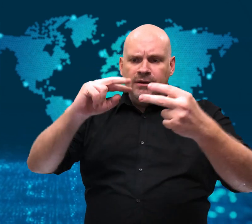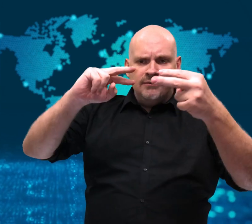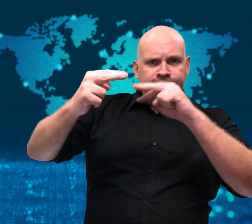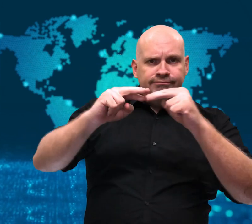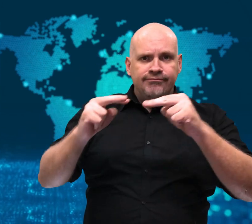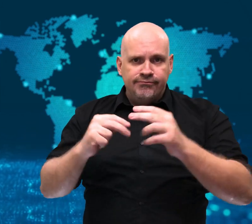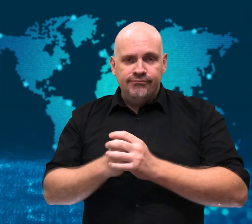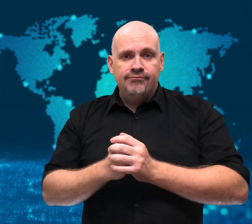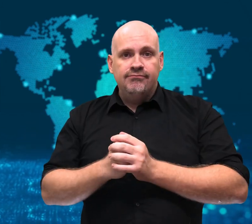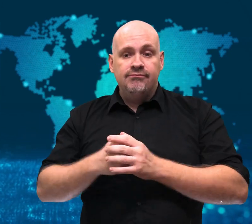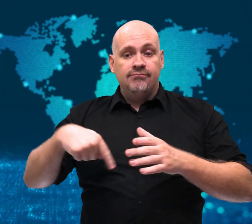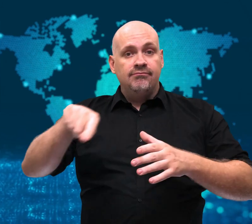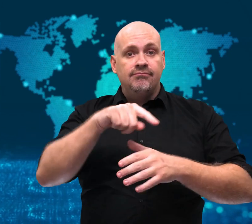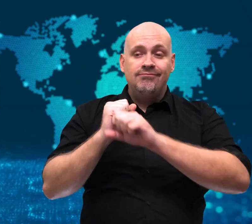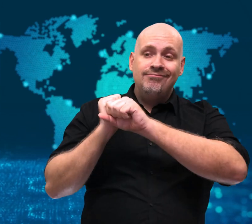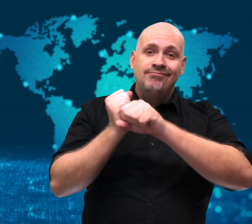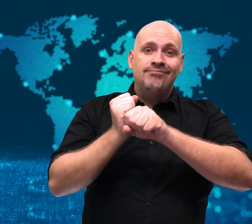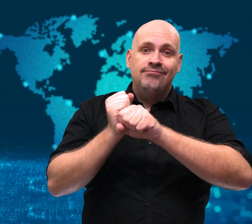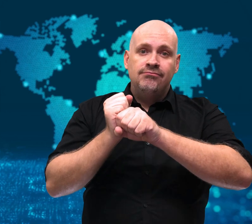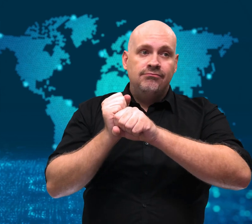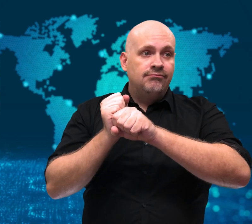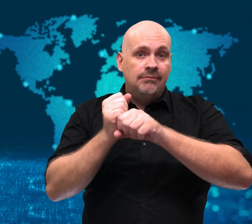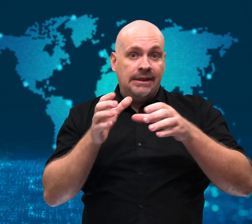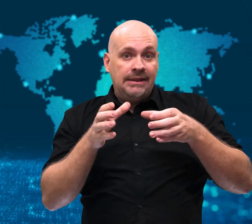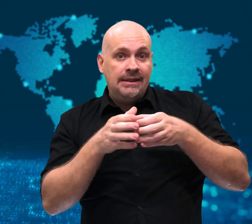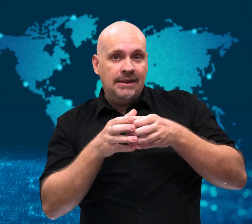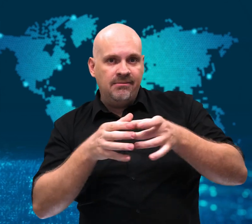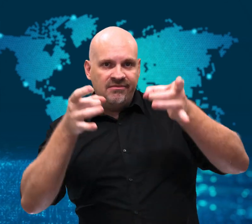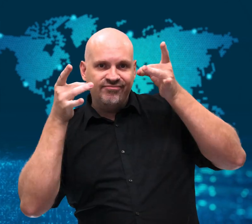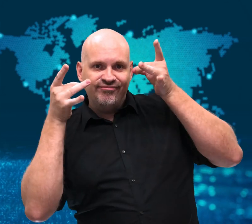tournament in Mexico.